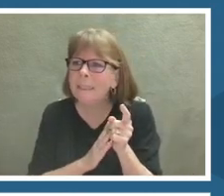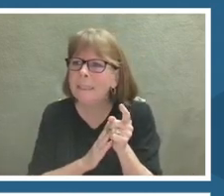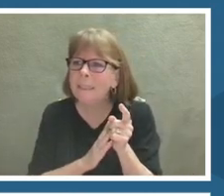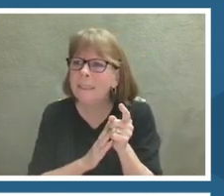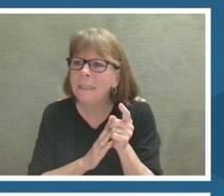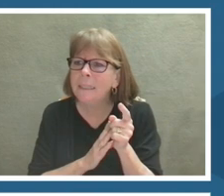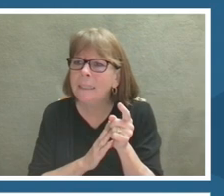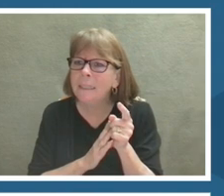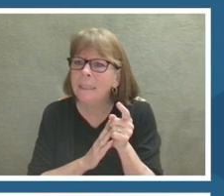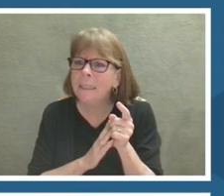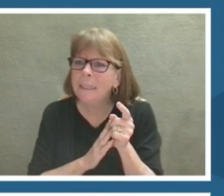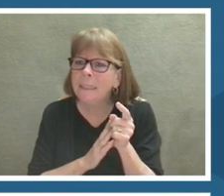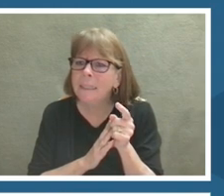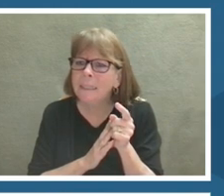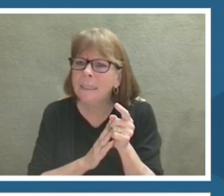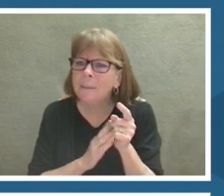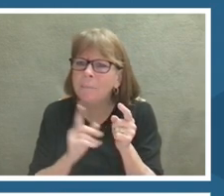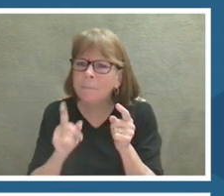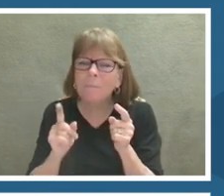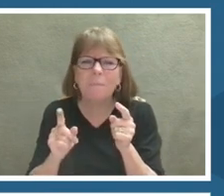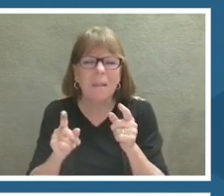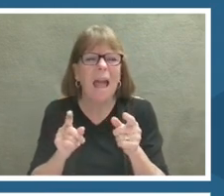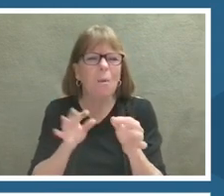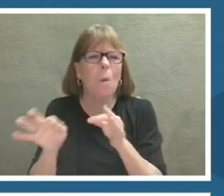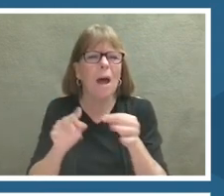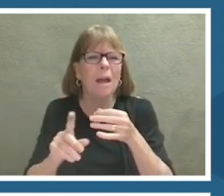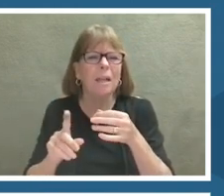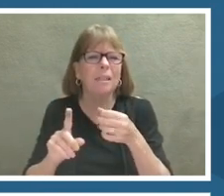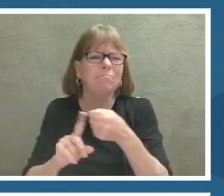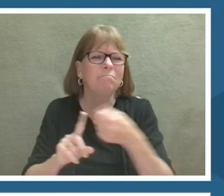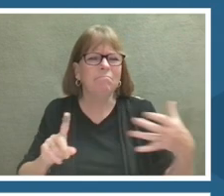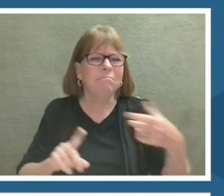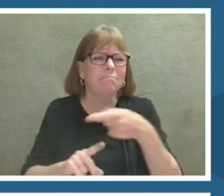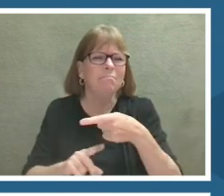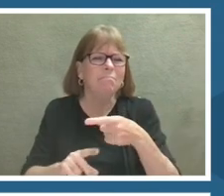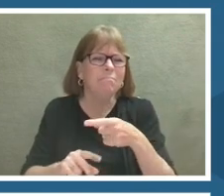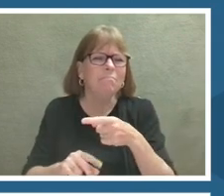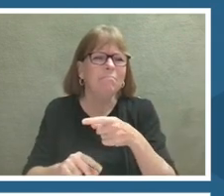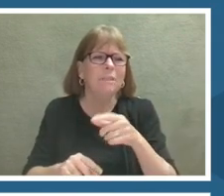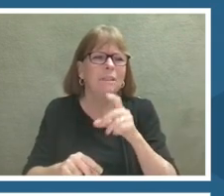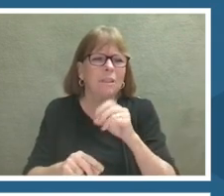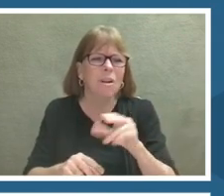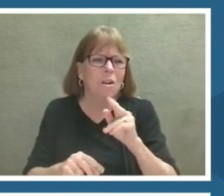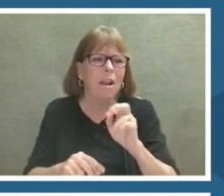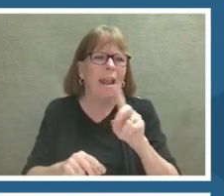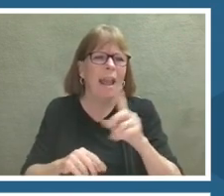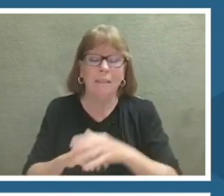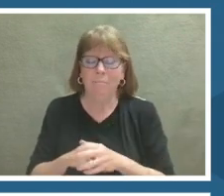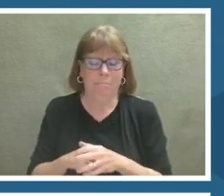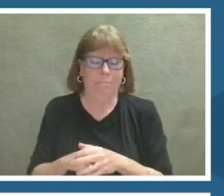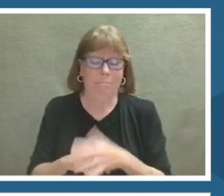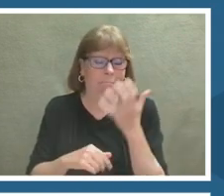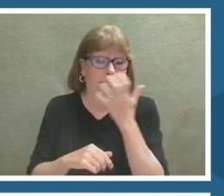I want to talk a little bit about Dr. Arcand. She's really rad. She rocks this pink hair.